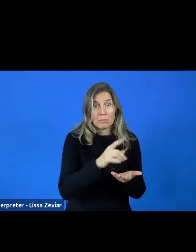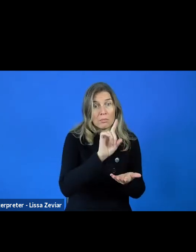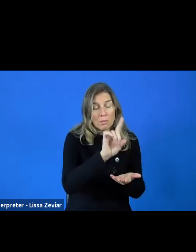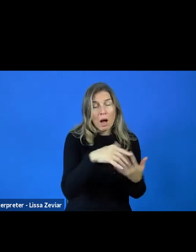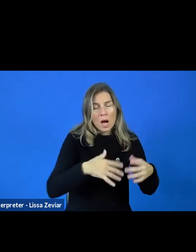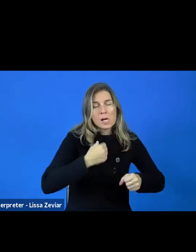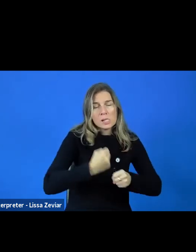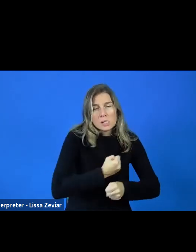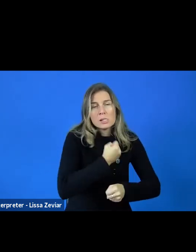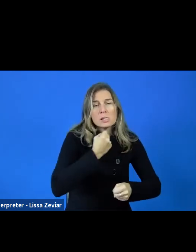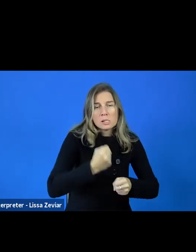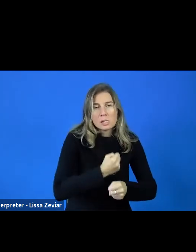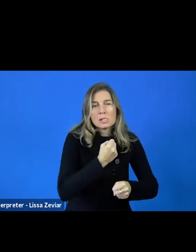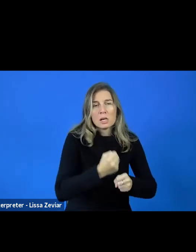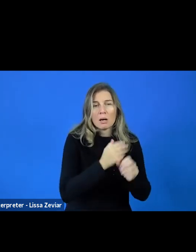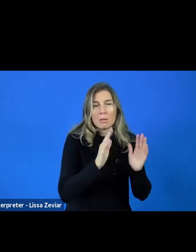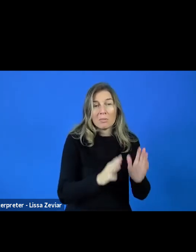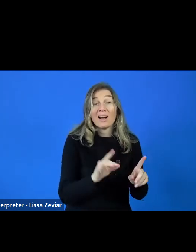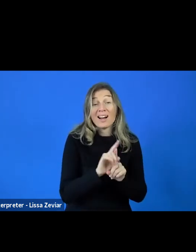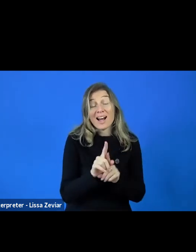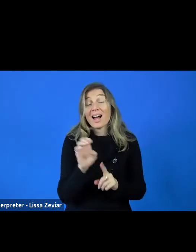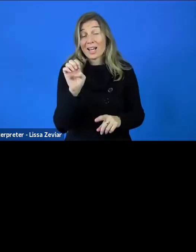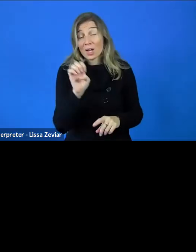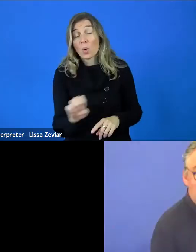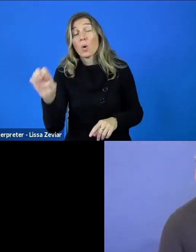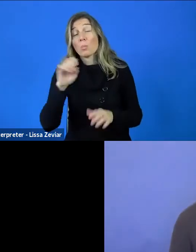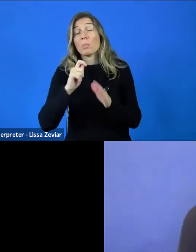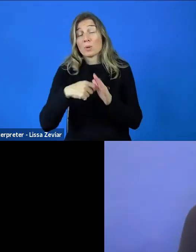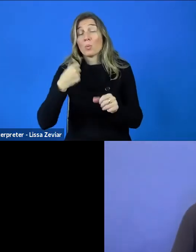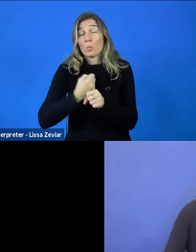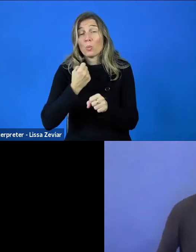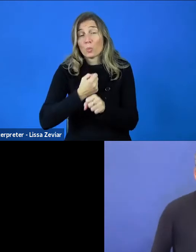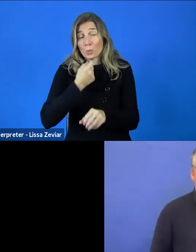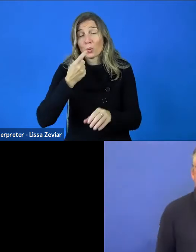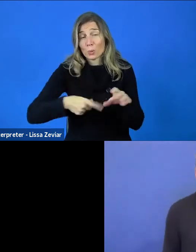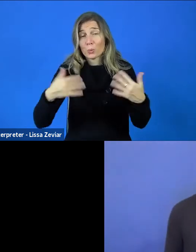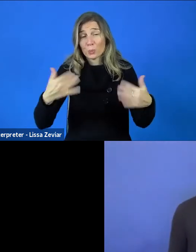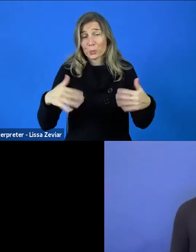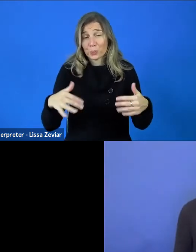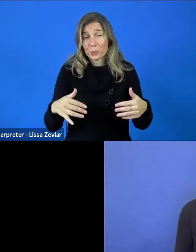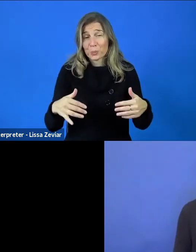In fact, in European projects, you work very hard. But it is very interesting and fulfilling.